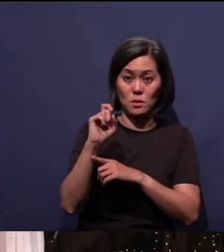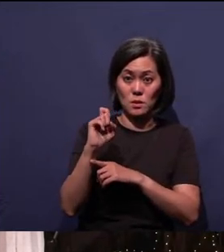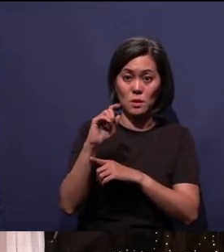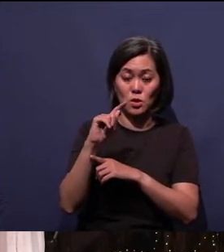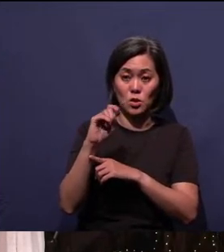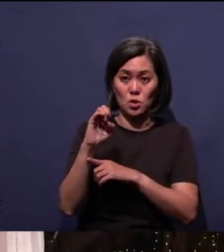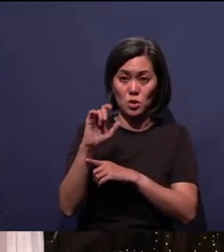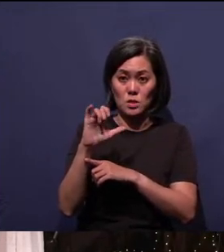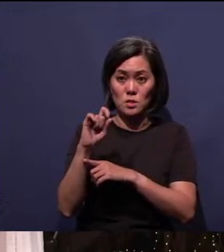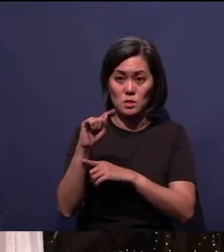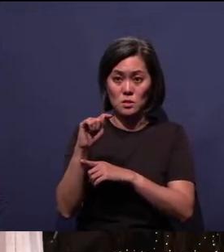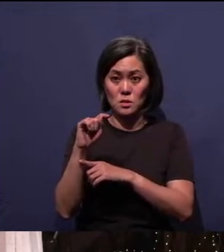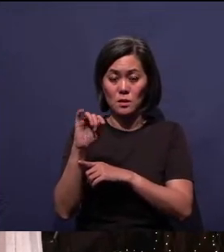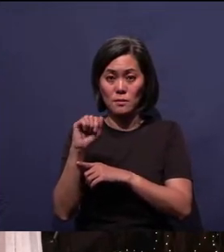Jesus' work was completed.